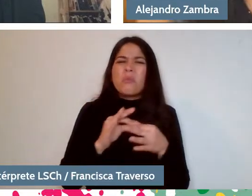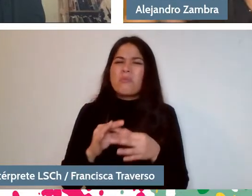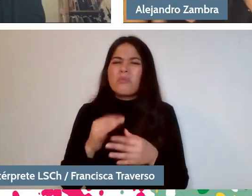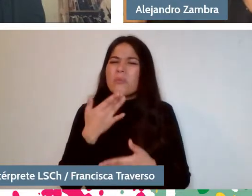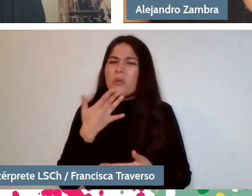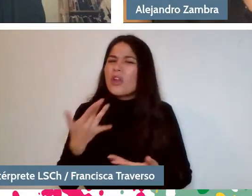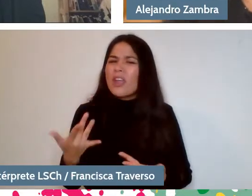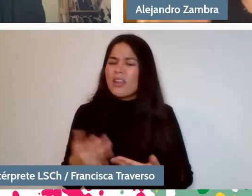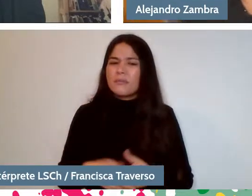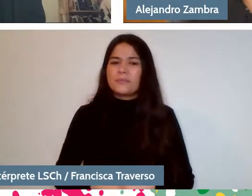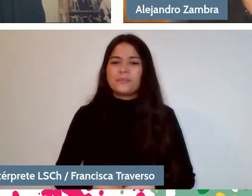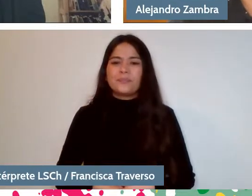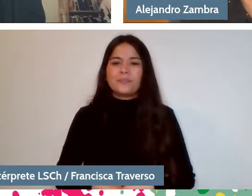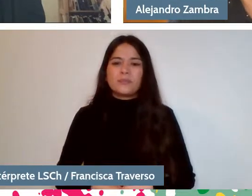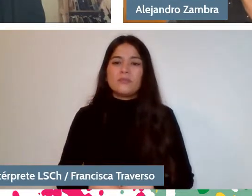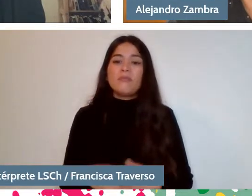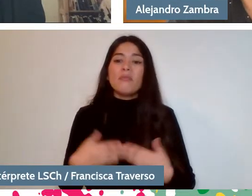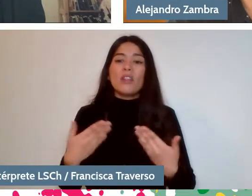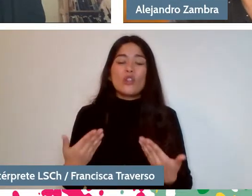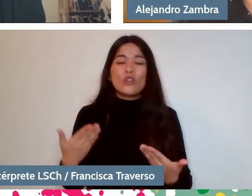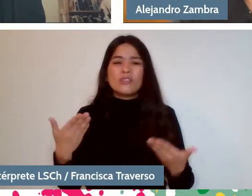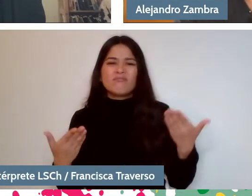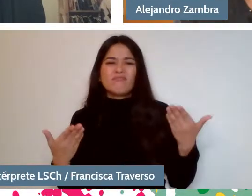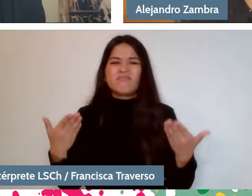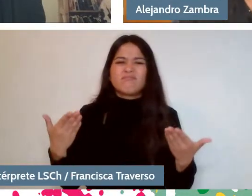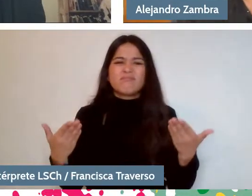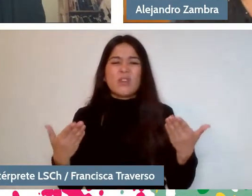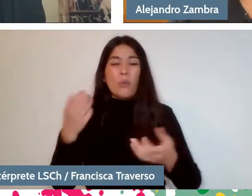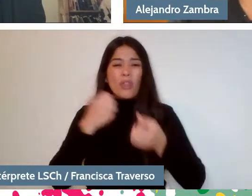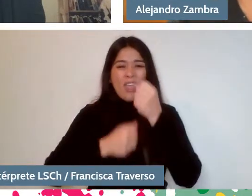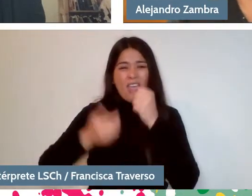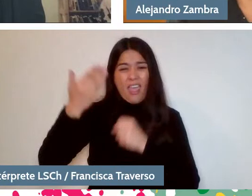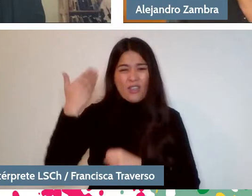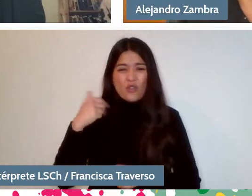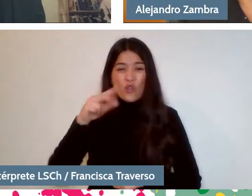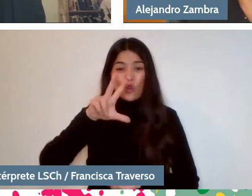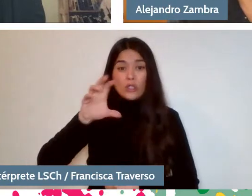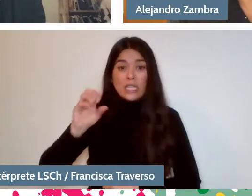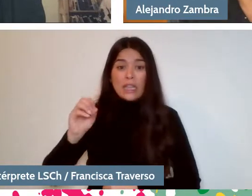So, there is that very 80's paradox that, we children, were outside all-day